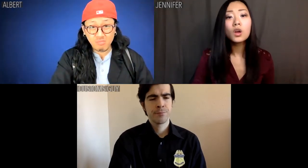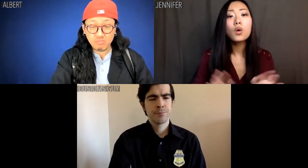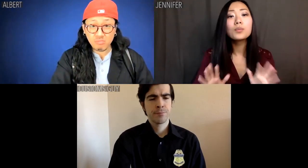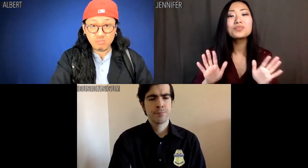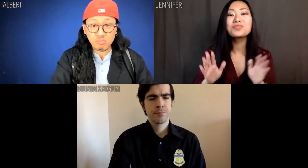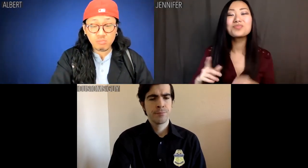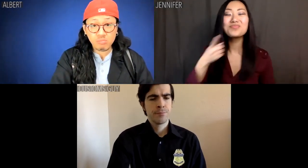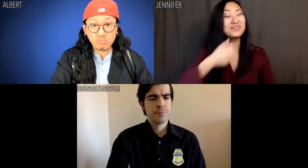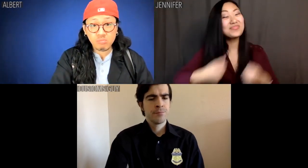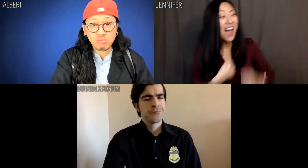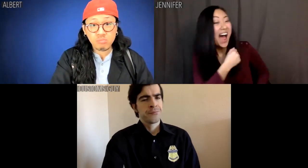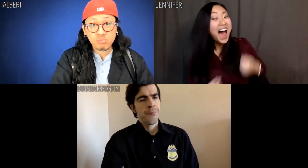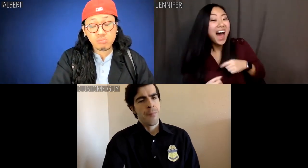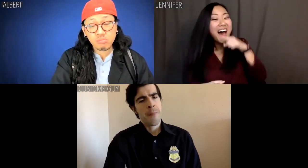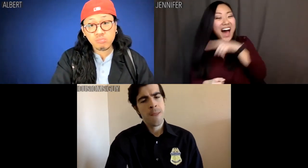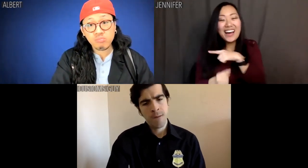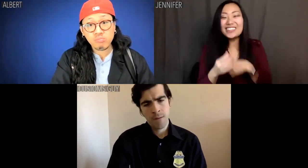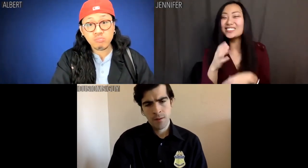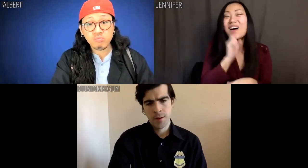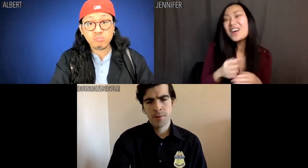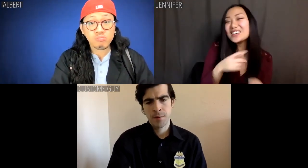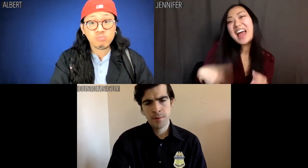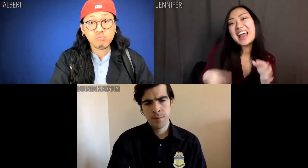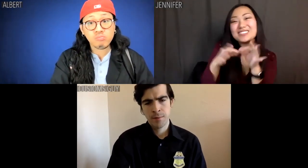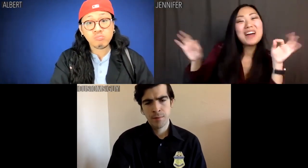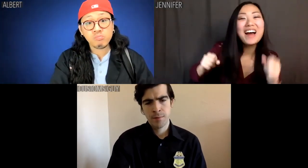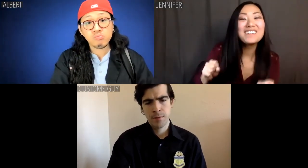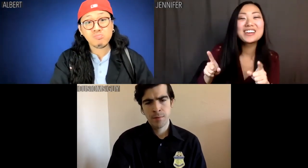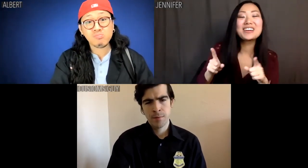Jennifer: hahahaha, old Chinese proverb!